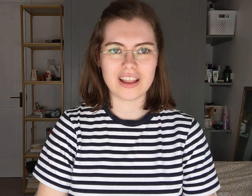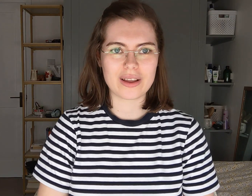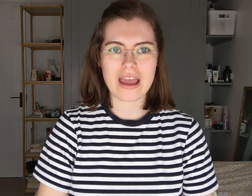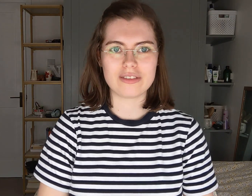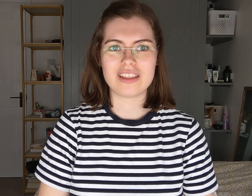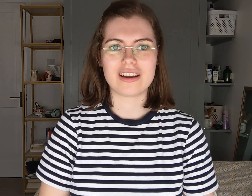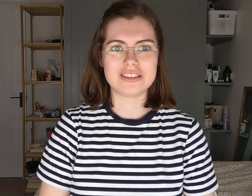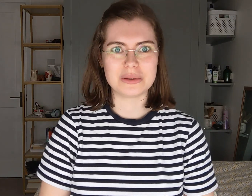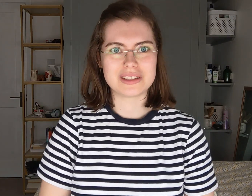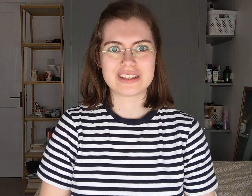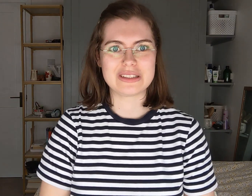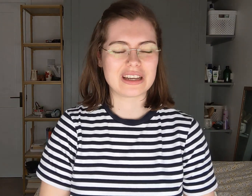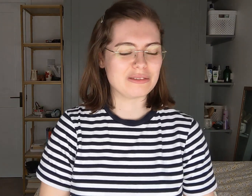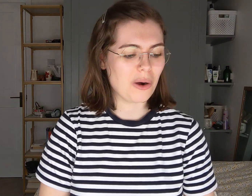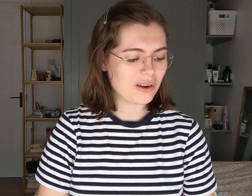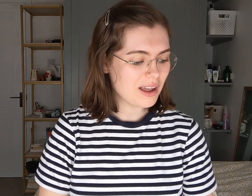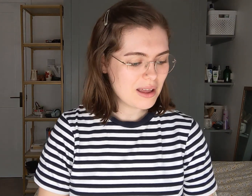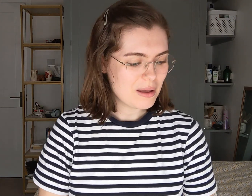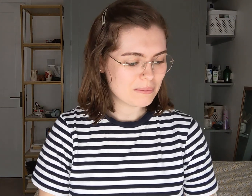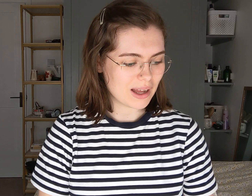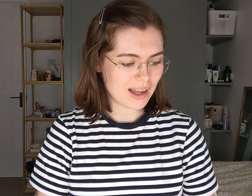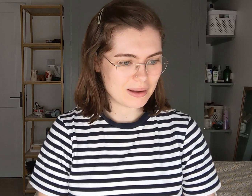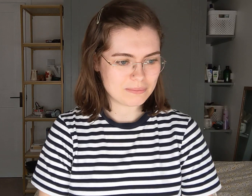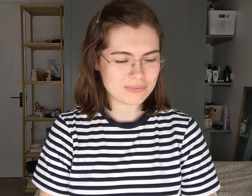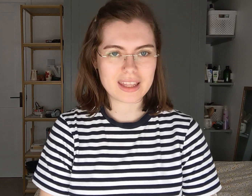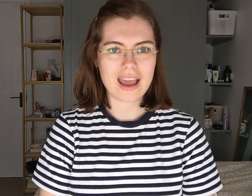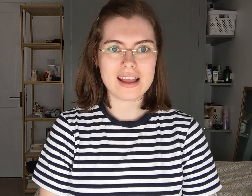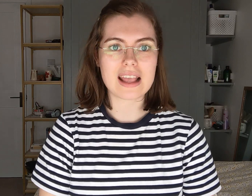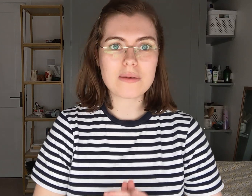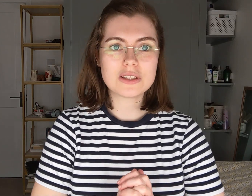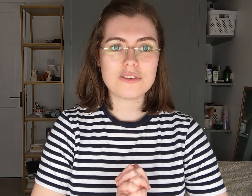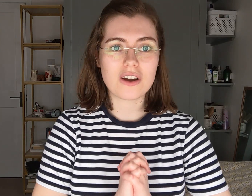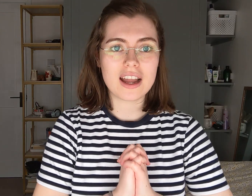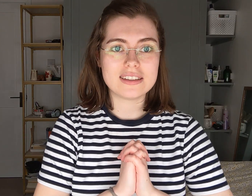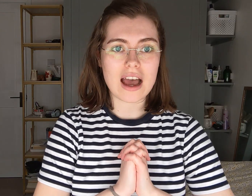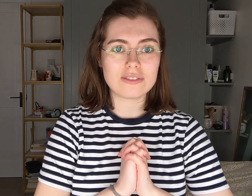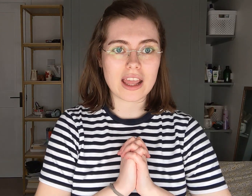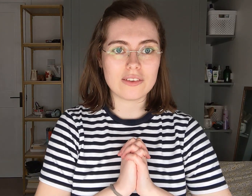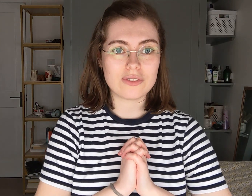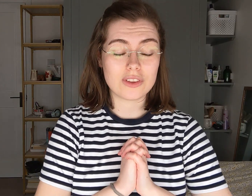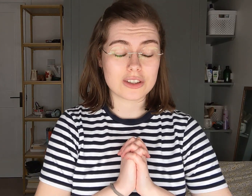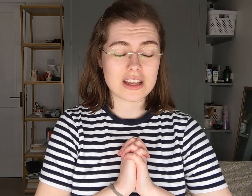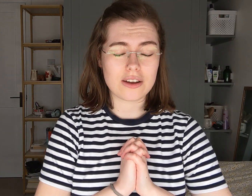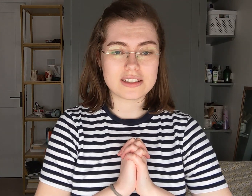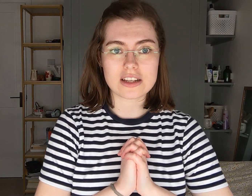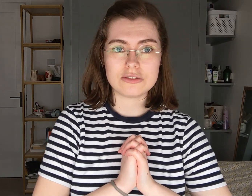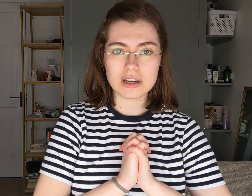like everything I do is socially wrong. But yeah, it's absolutely fine to advocate for yourself. It's actually